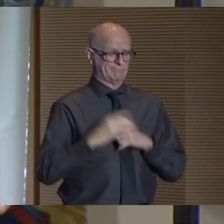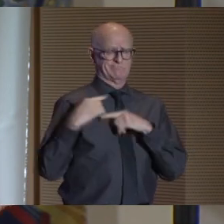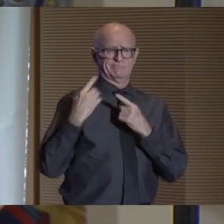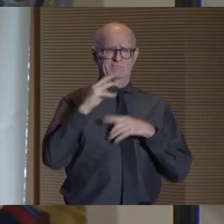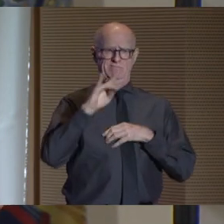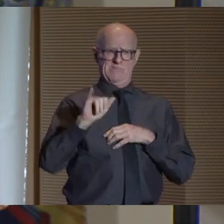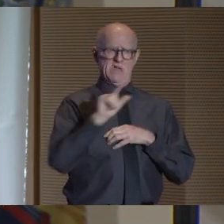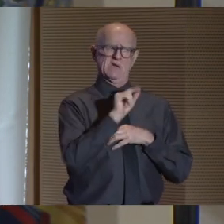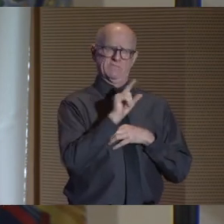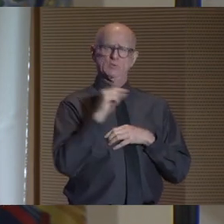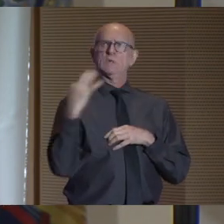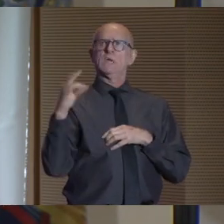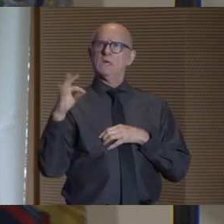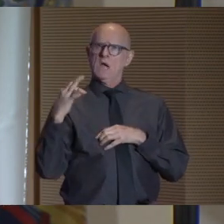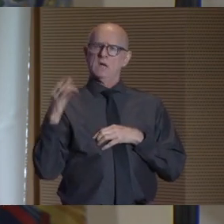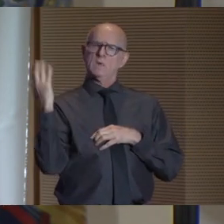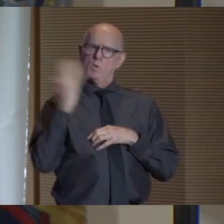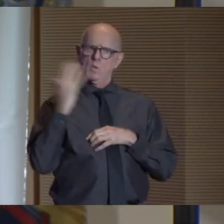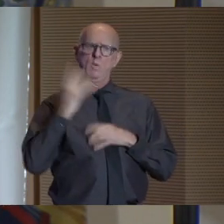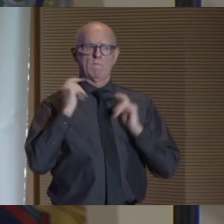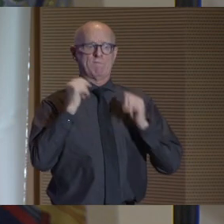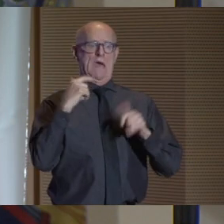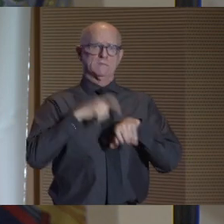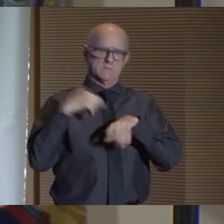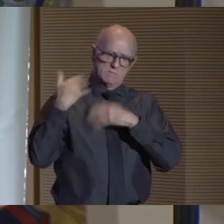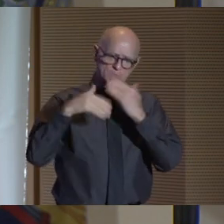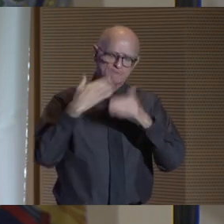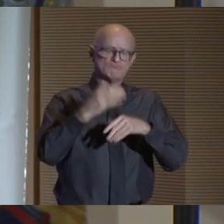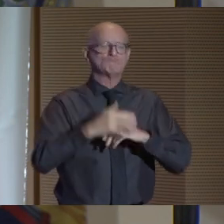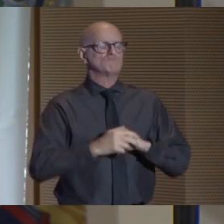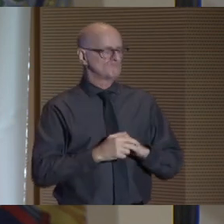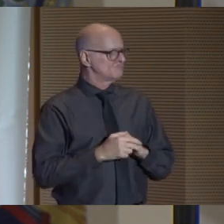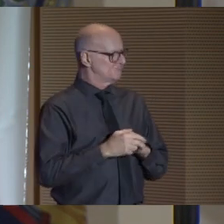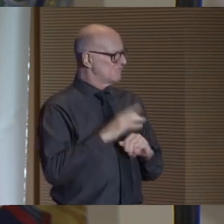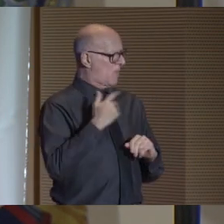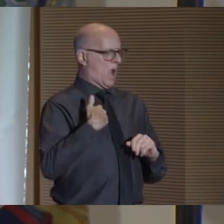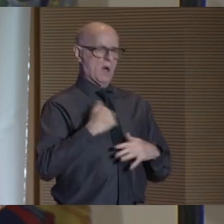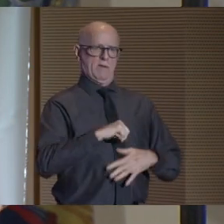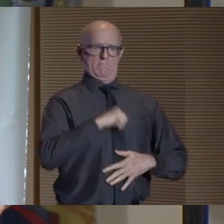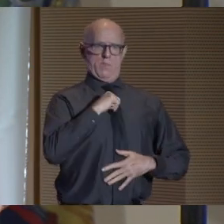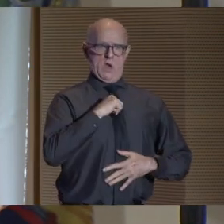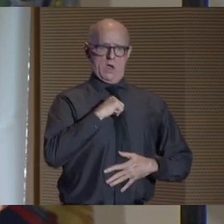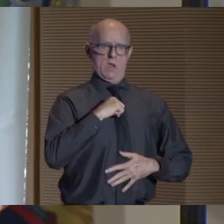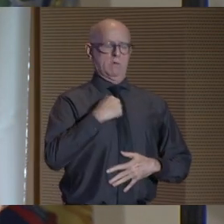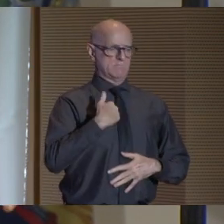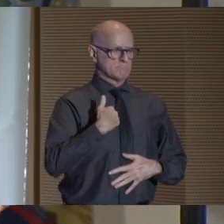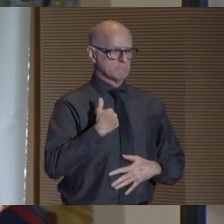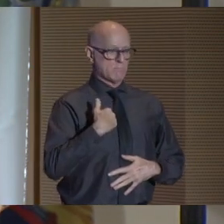and that is, wow, it is -- Time flies -- I've been proud to continue this mission